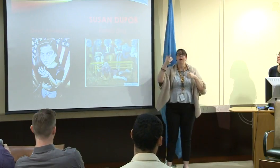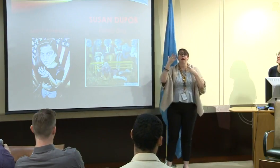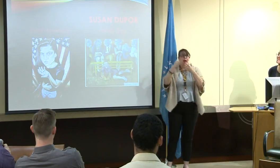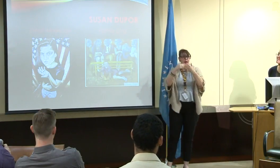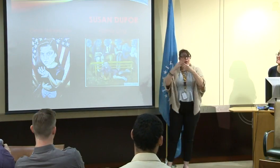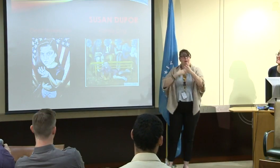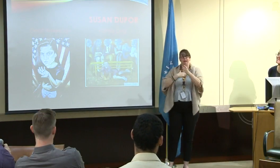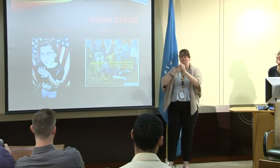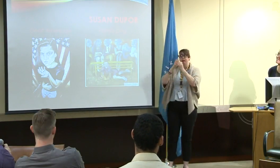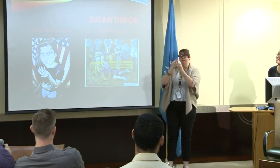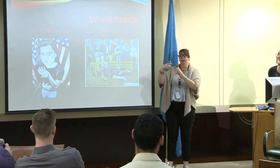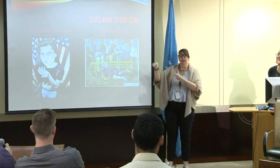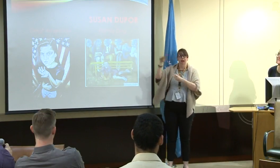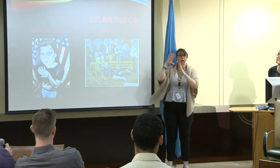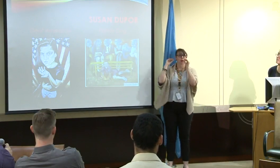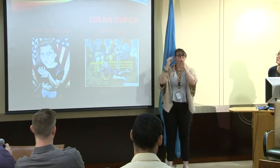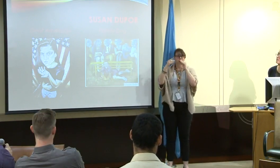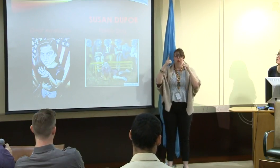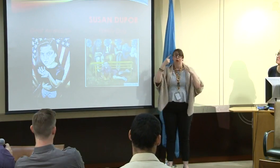So that was her sign.